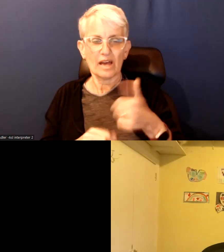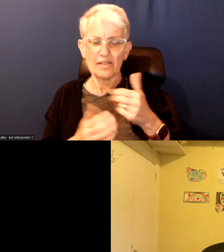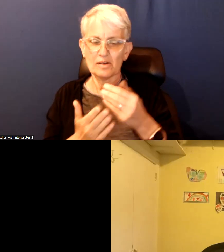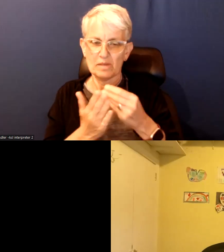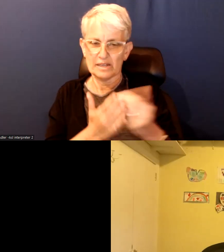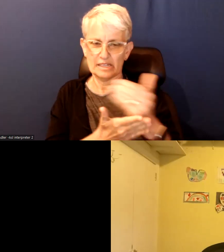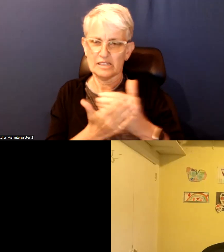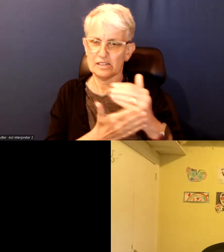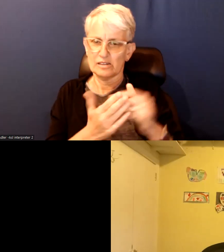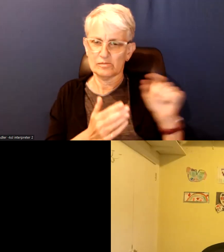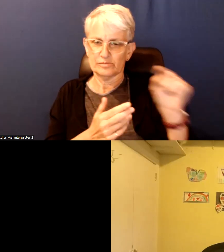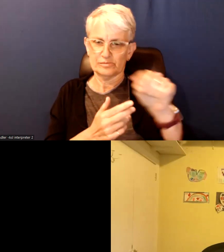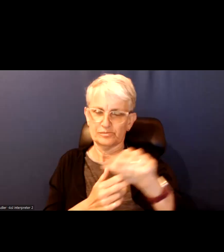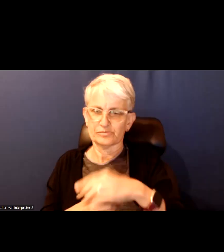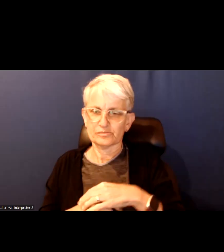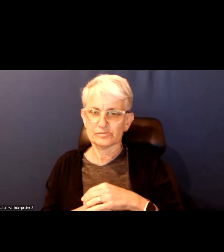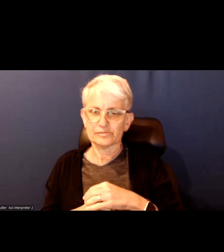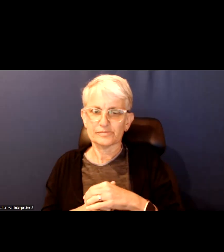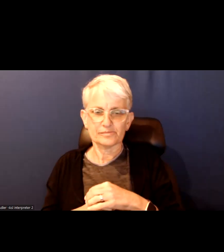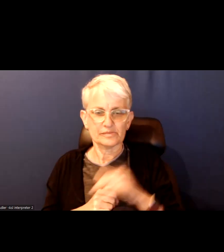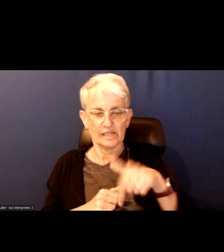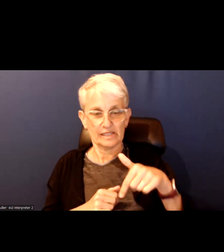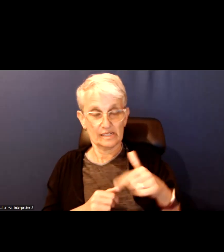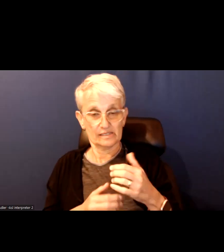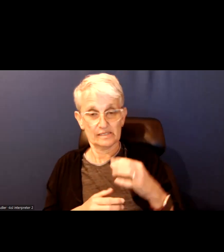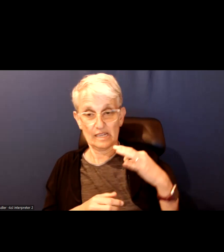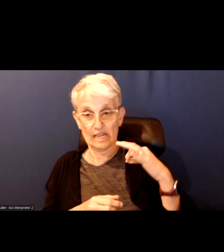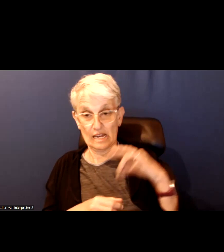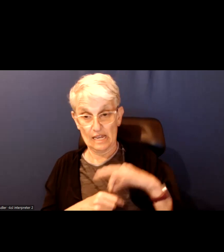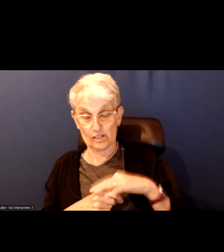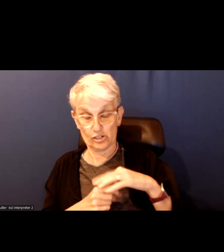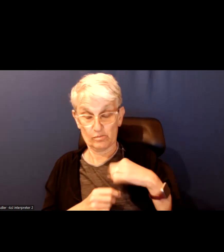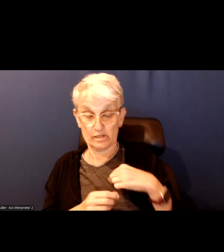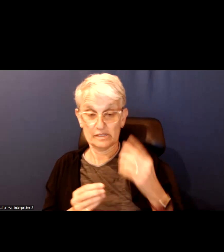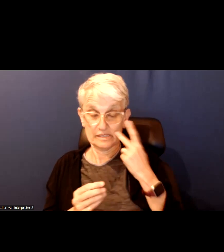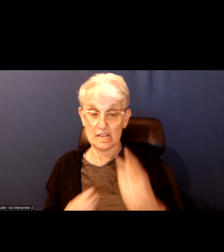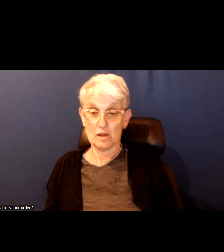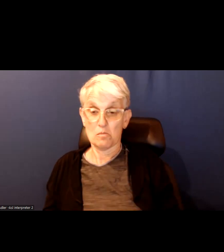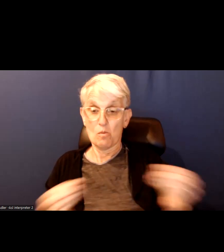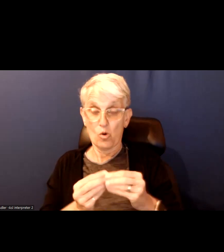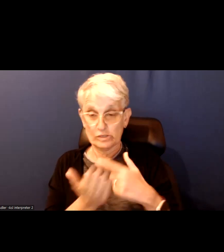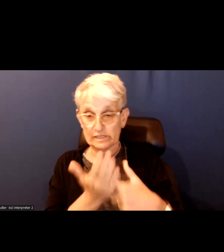I have seen in this election more conversation about revenue than I have ever seen in the